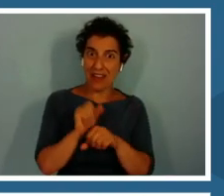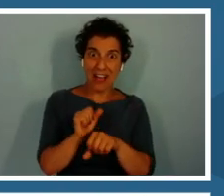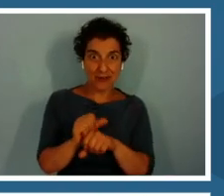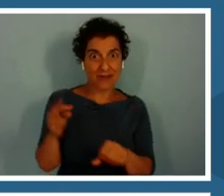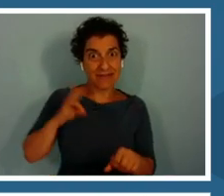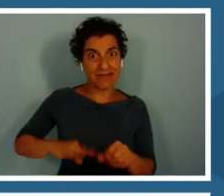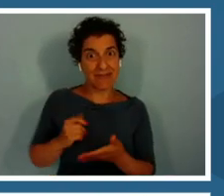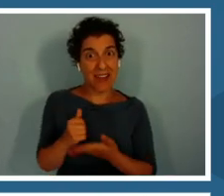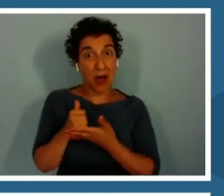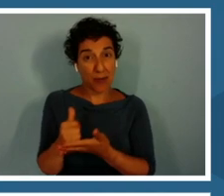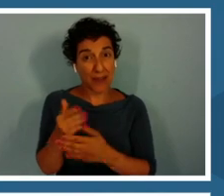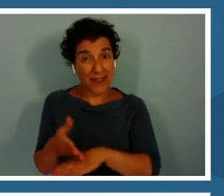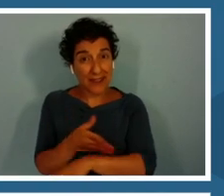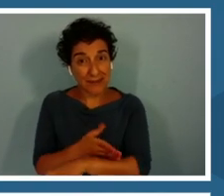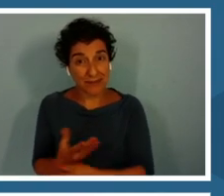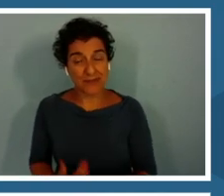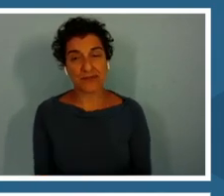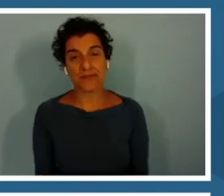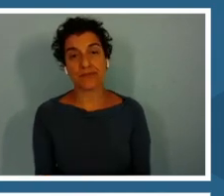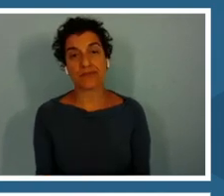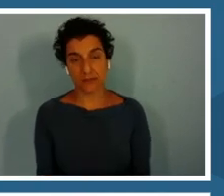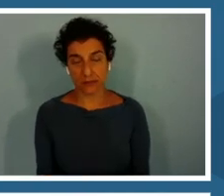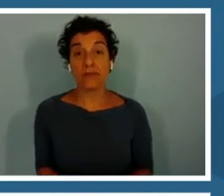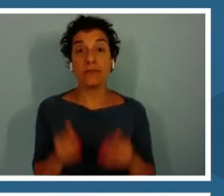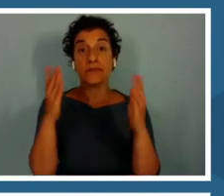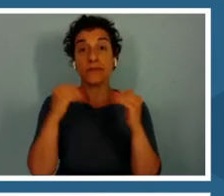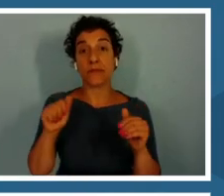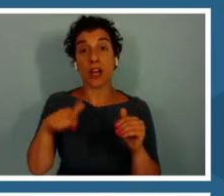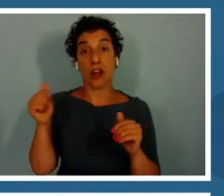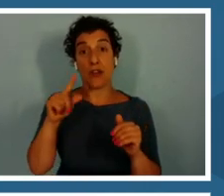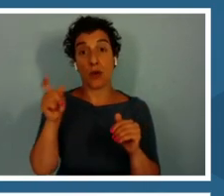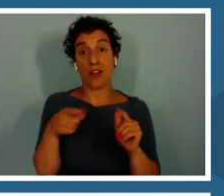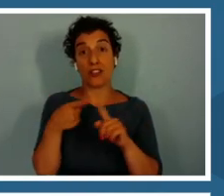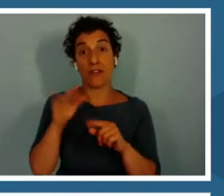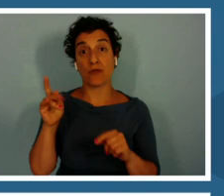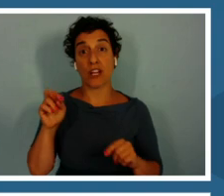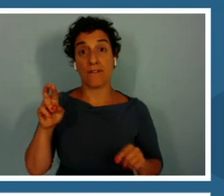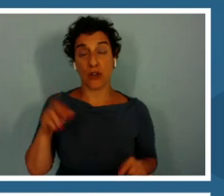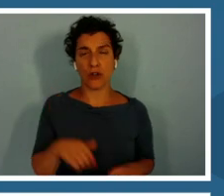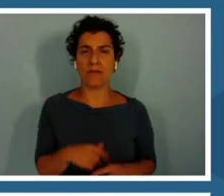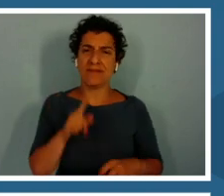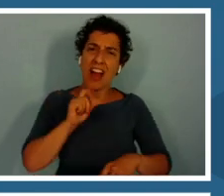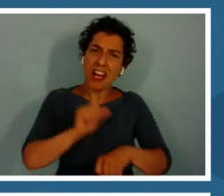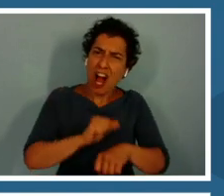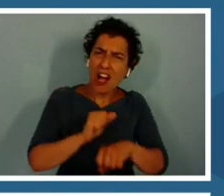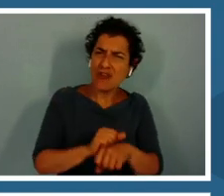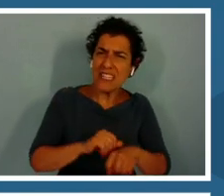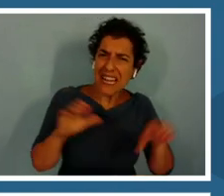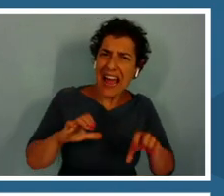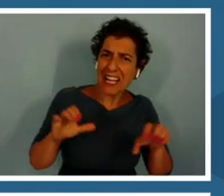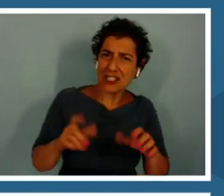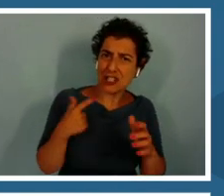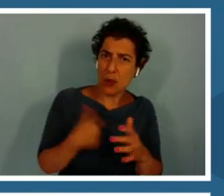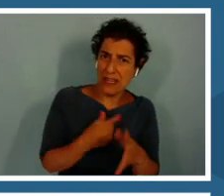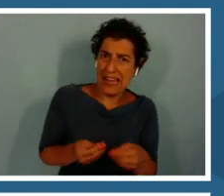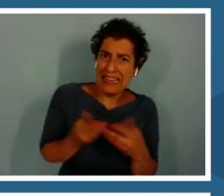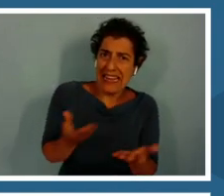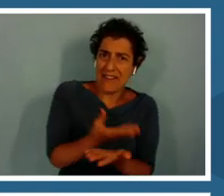Another question from Jennifer. What are concrete actions that we can give them? That is a great question.